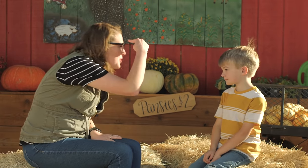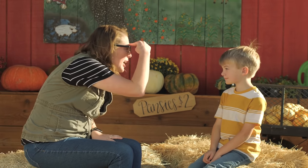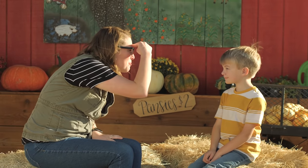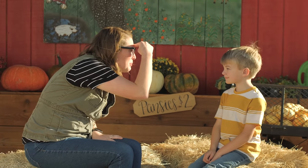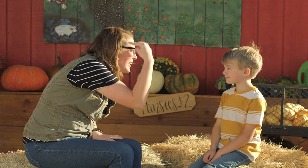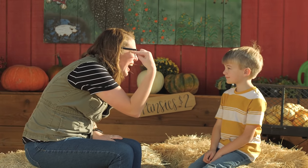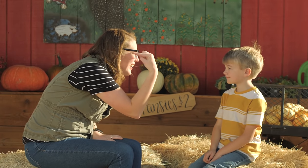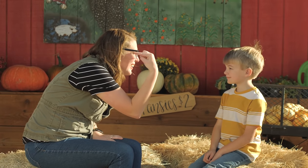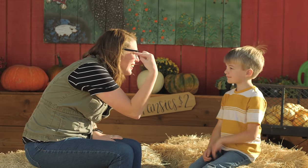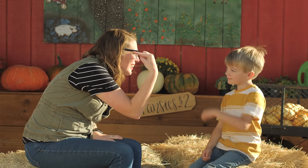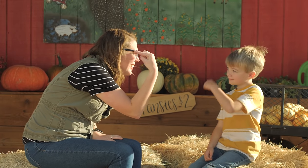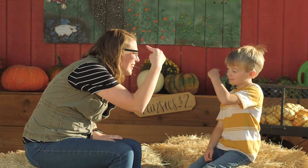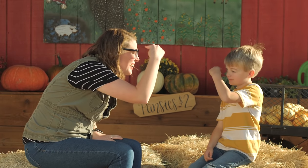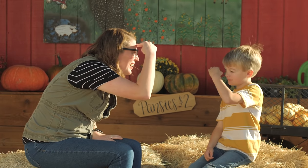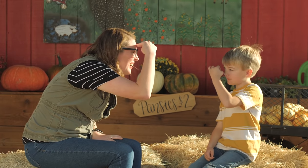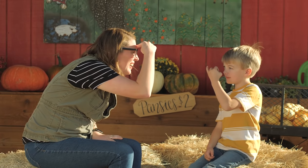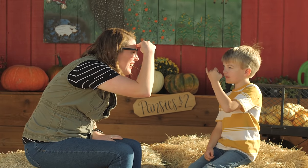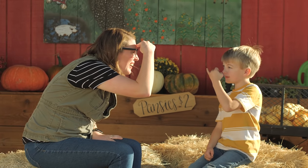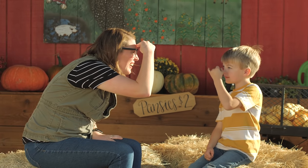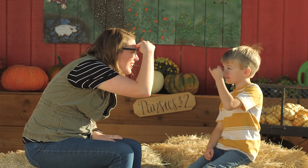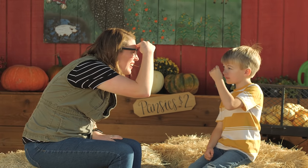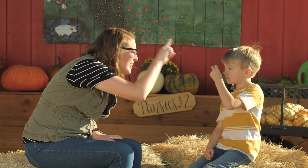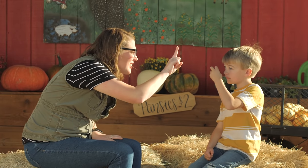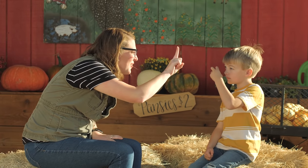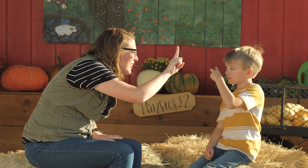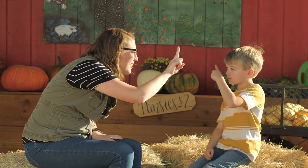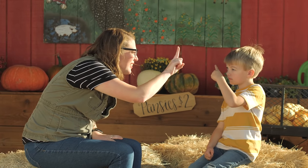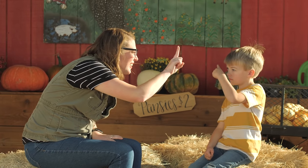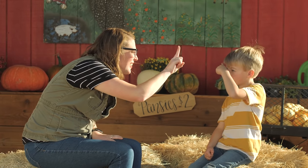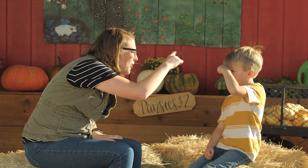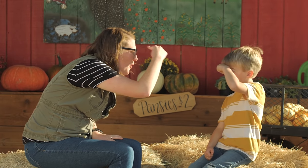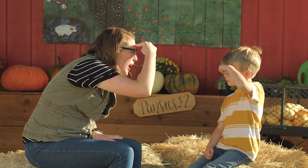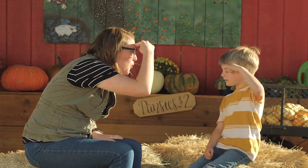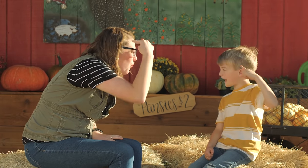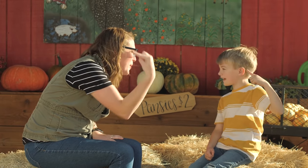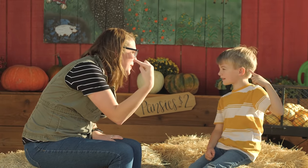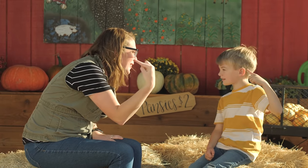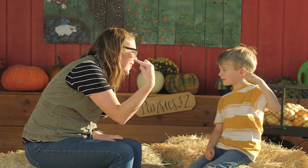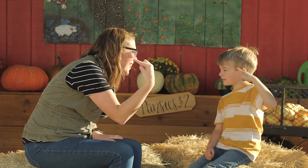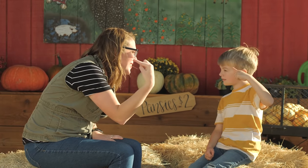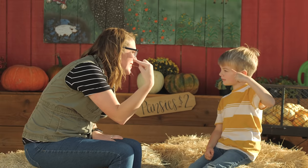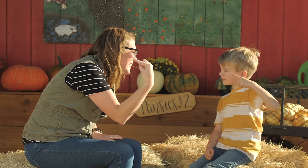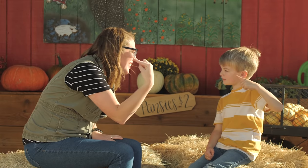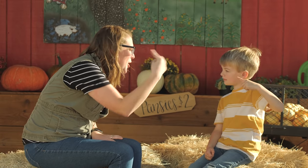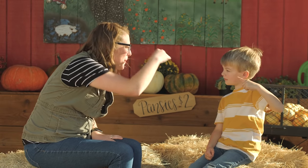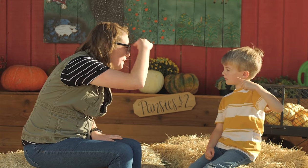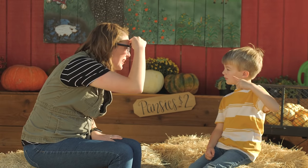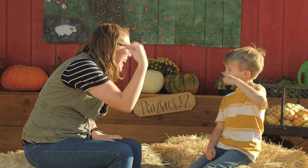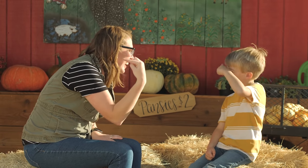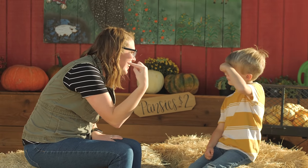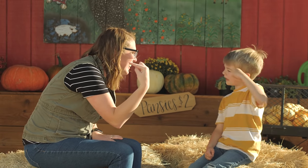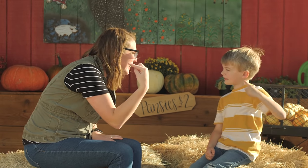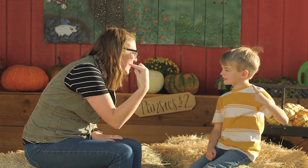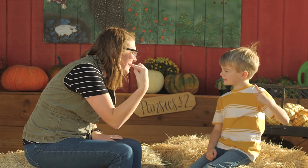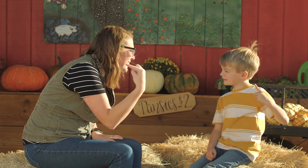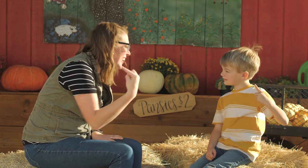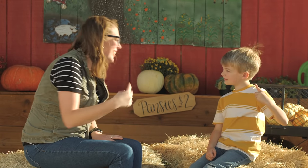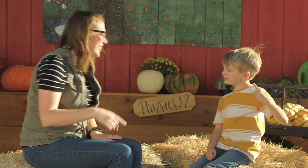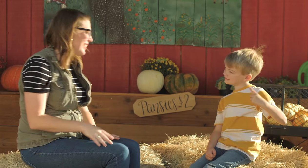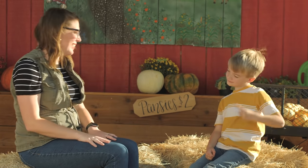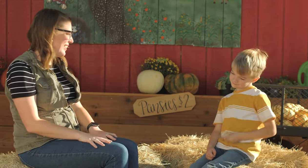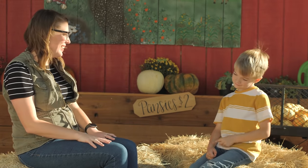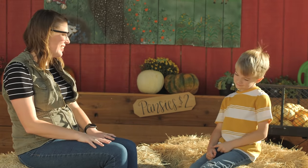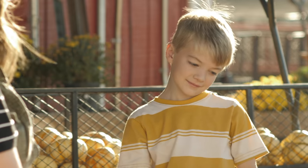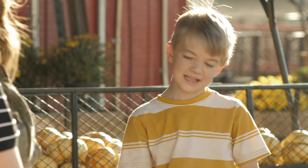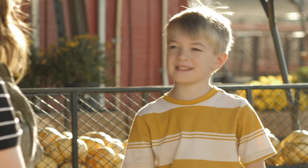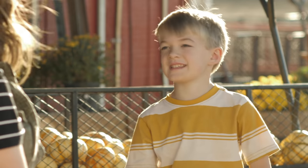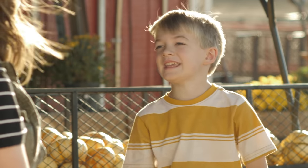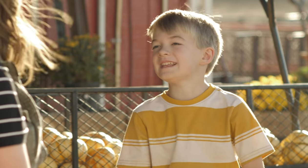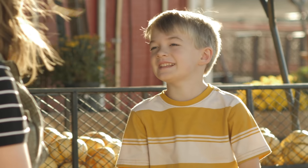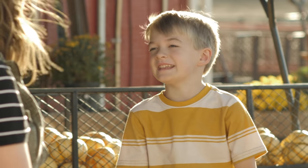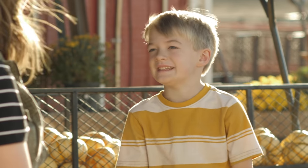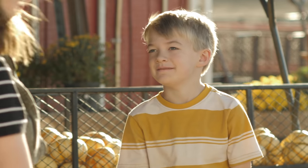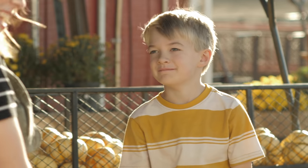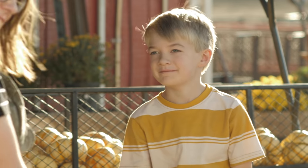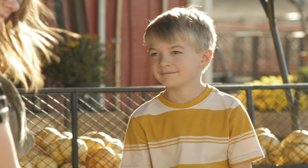sign black? Index finger, there you go and wipe it across, black, very good. That's easy. It is